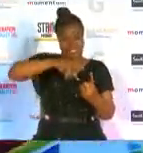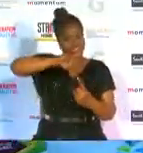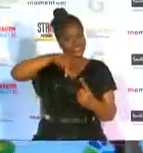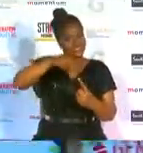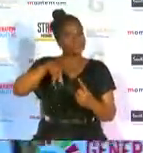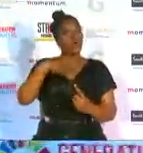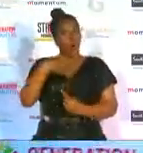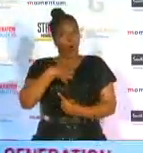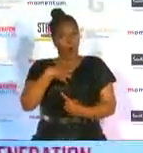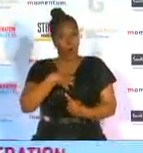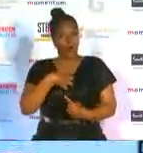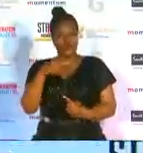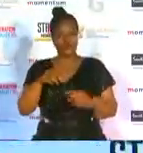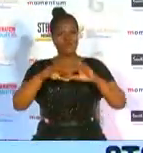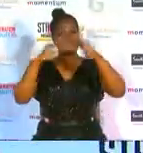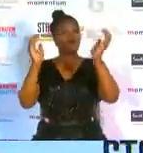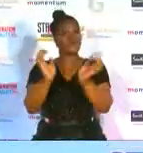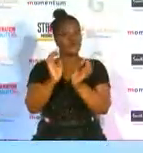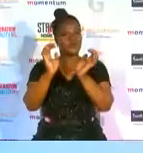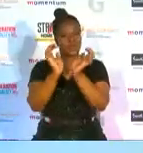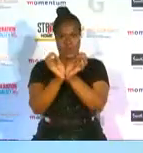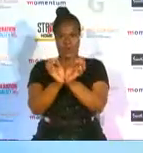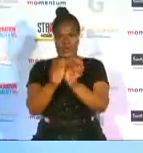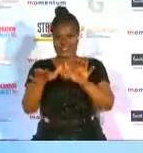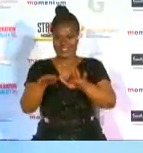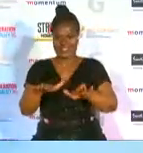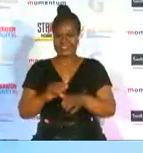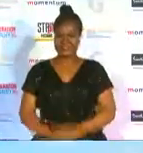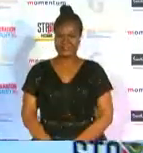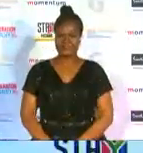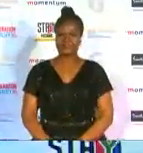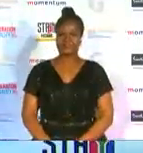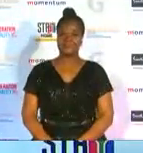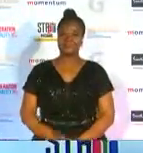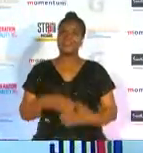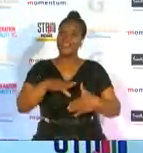on global stages congratulations on the federation of the